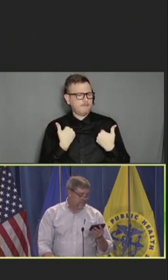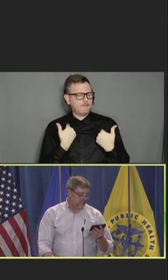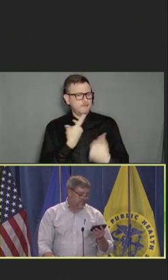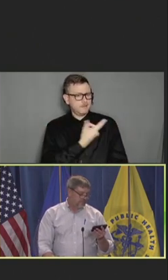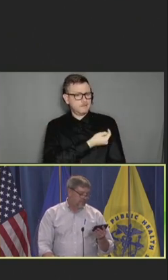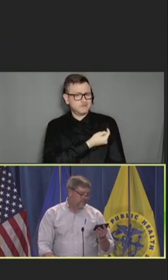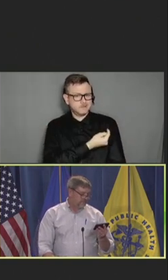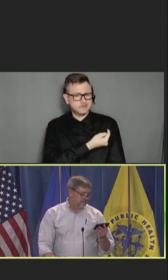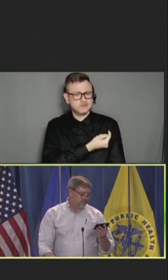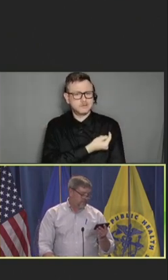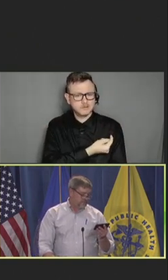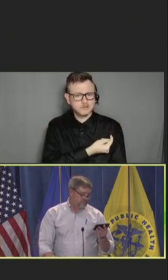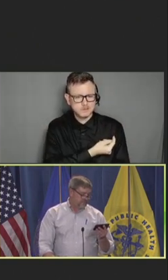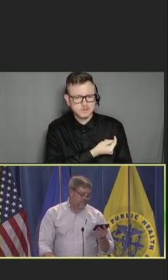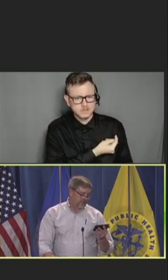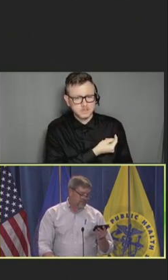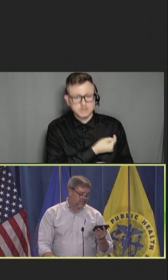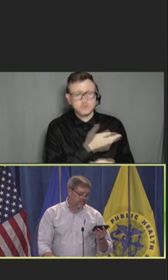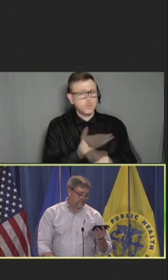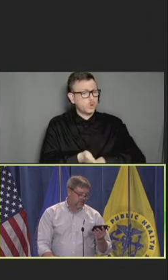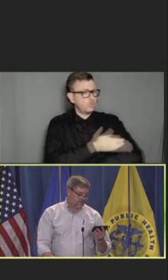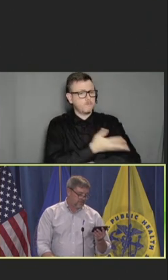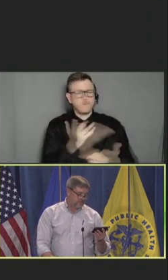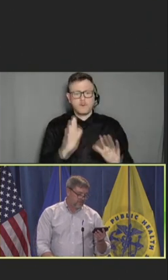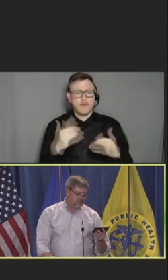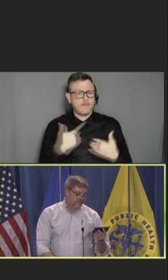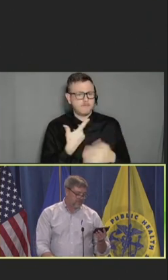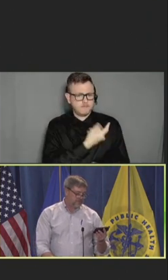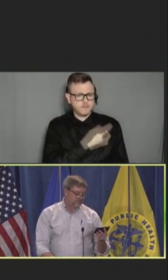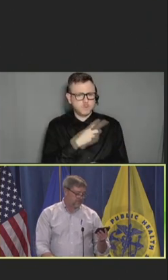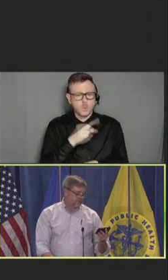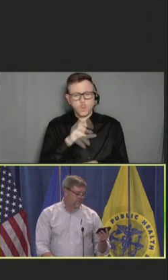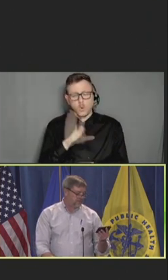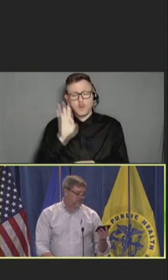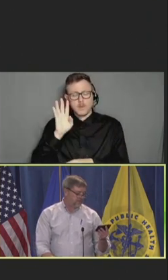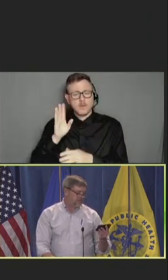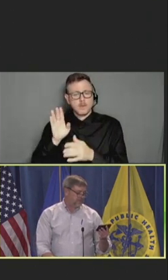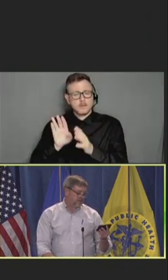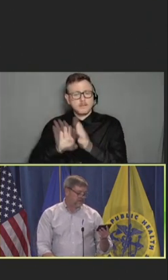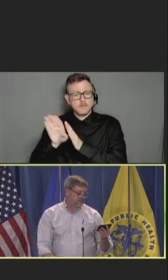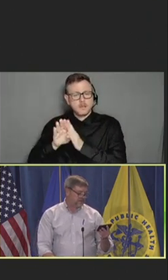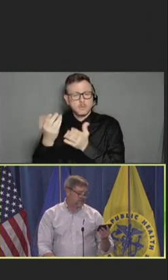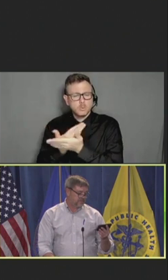Iteratively improving existing vaccines or developing new vaccines to replace existing vaccines.